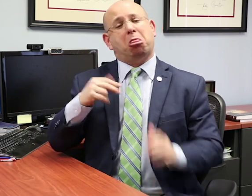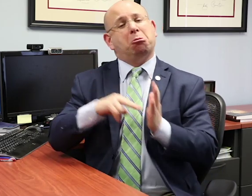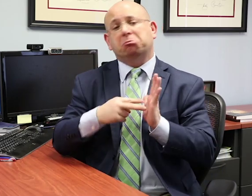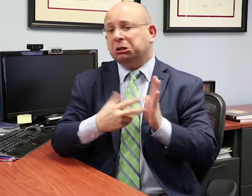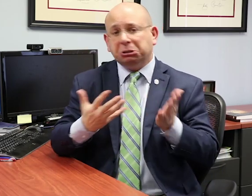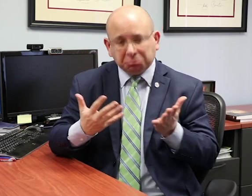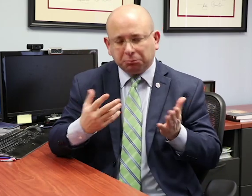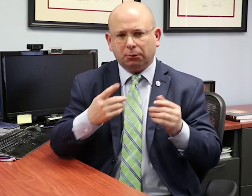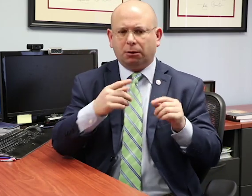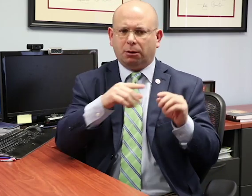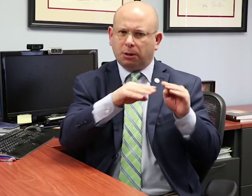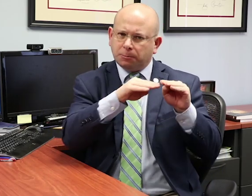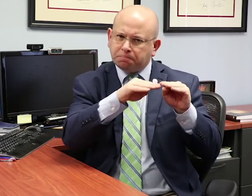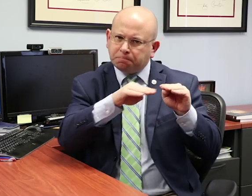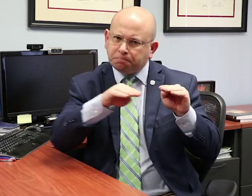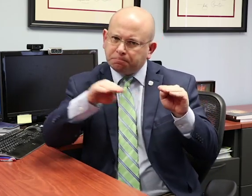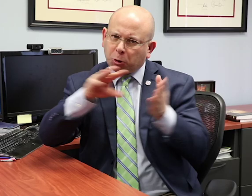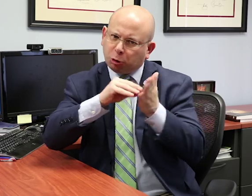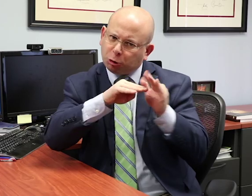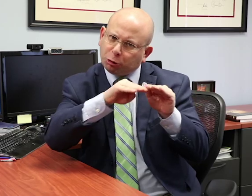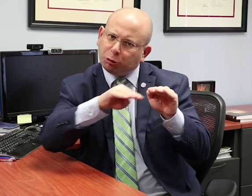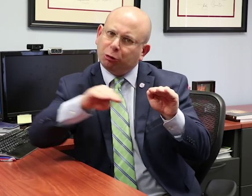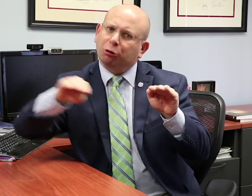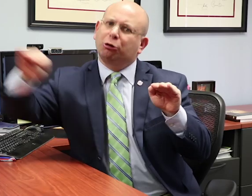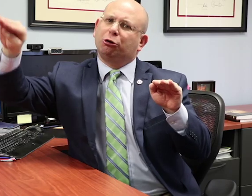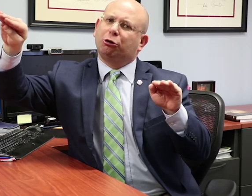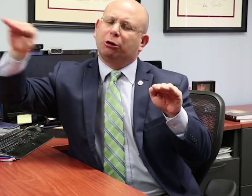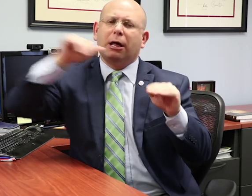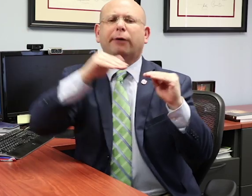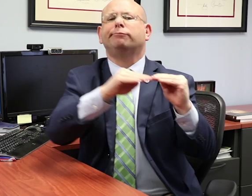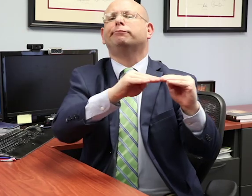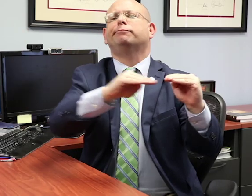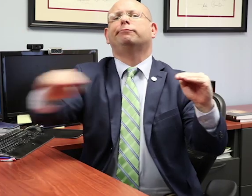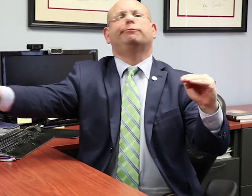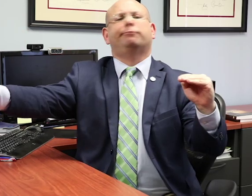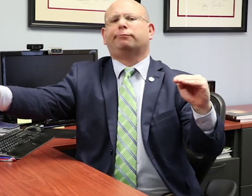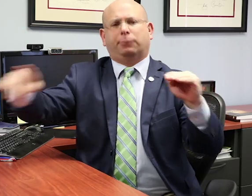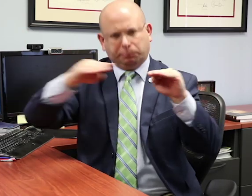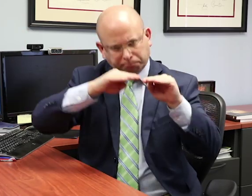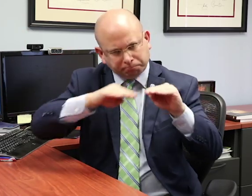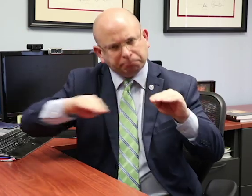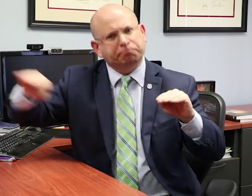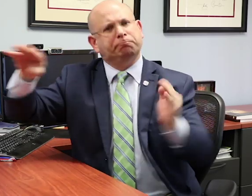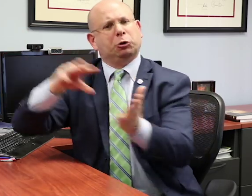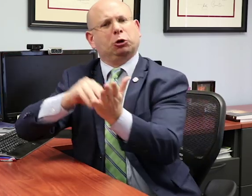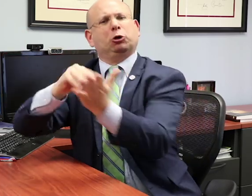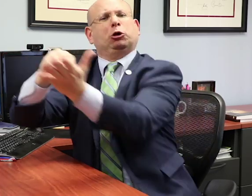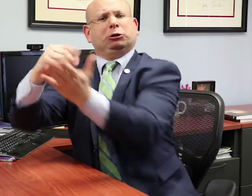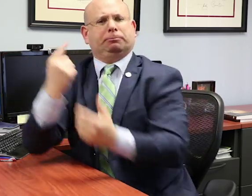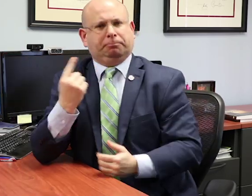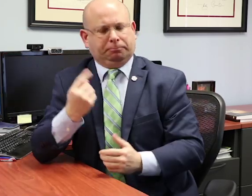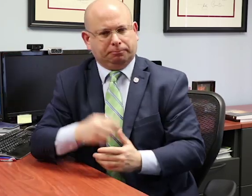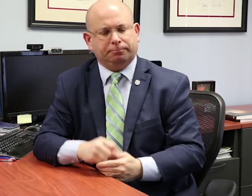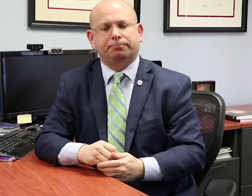there is no mandate for them to do more than that.